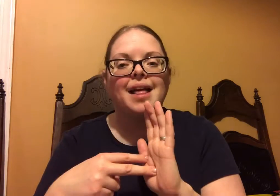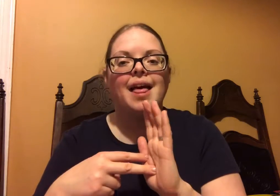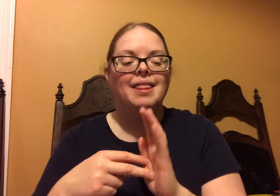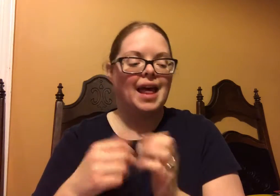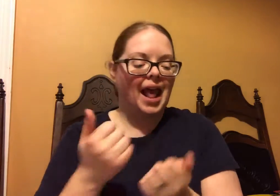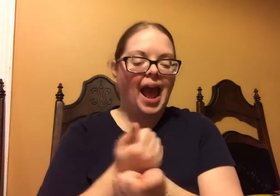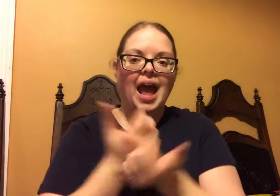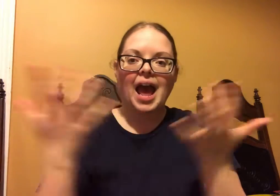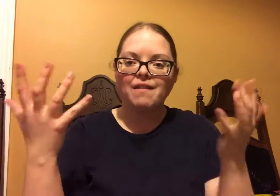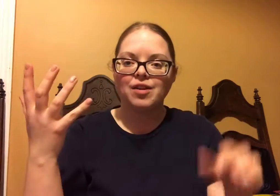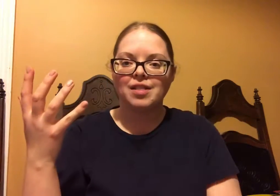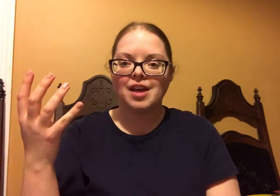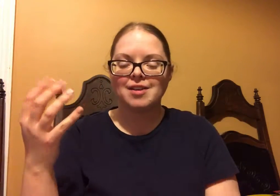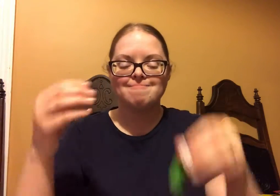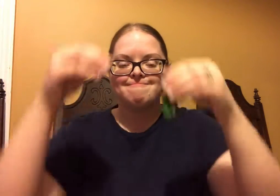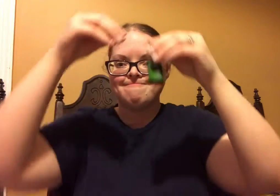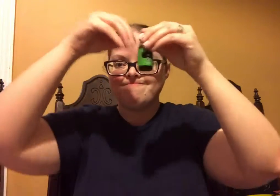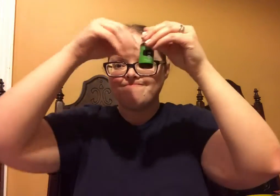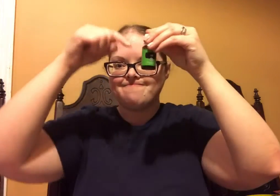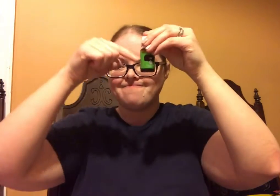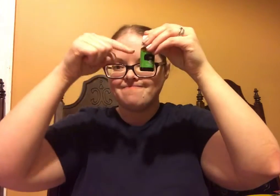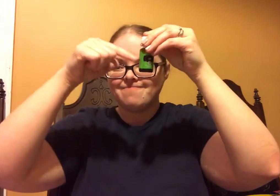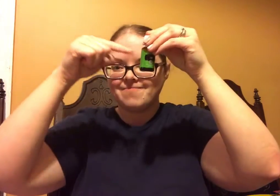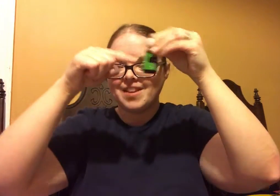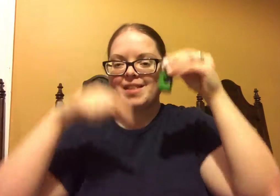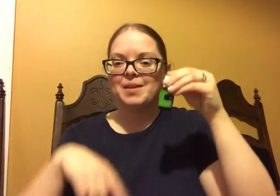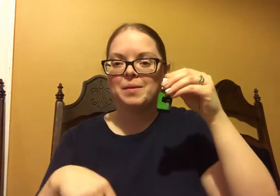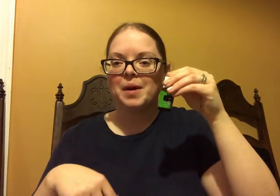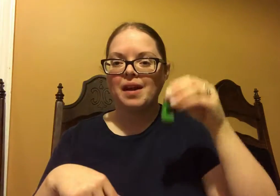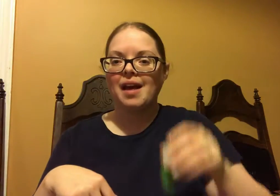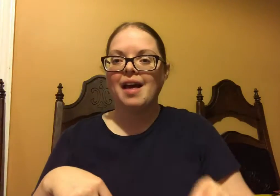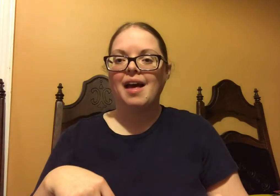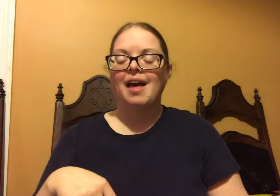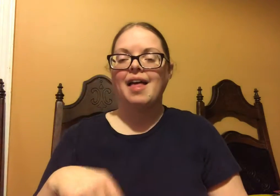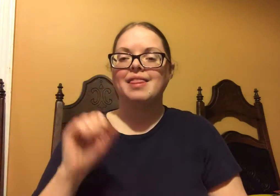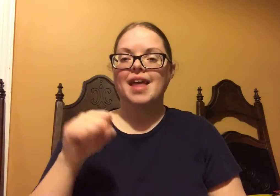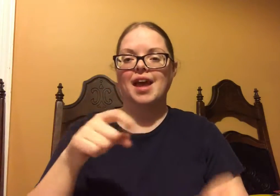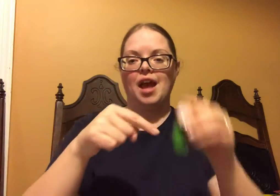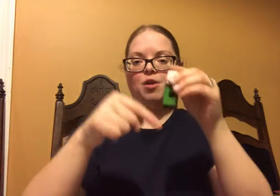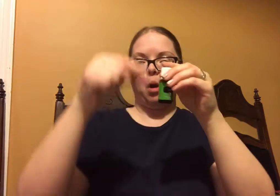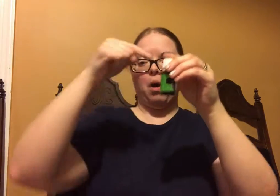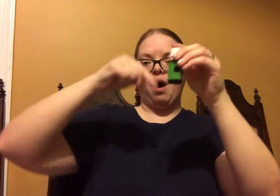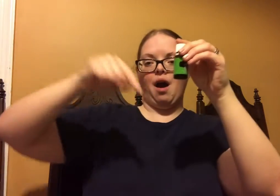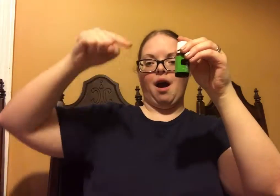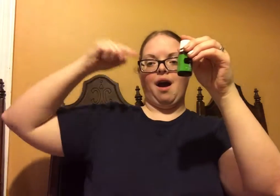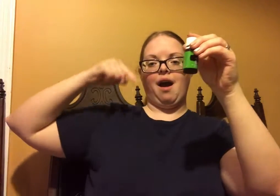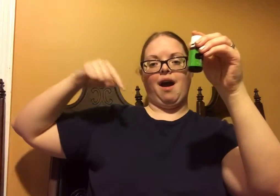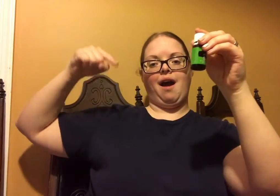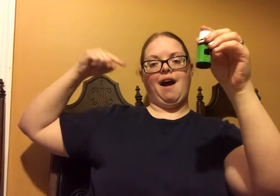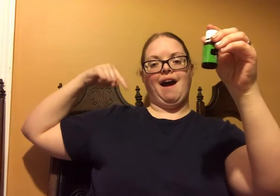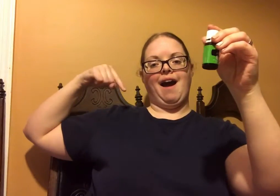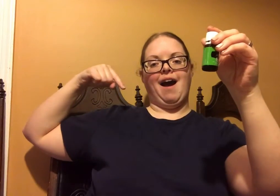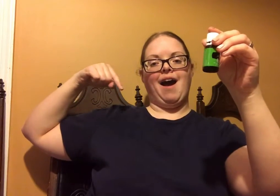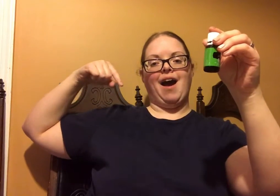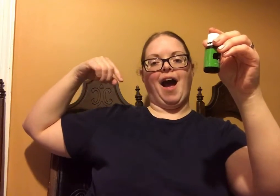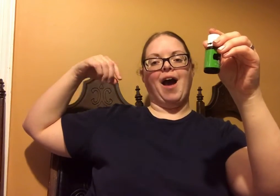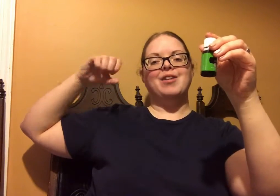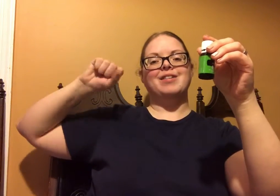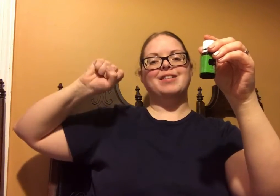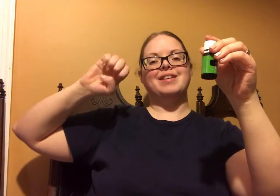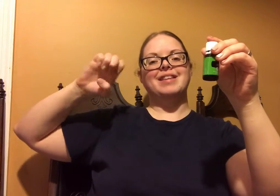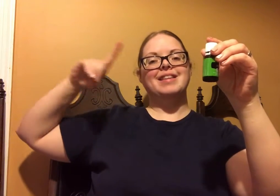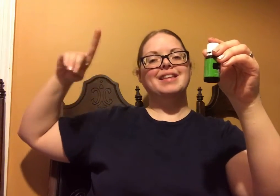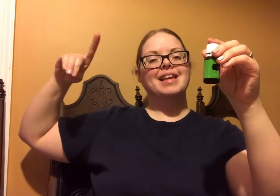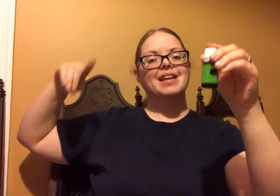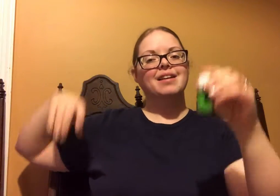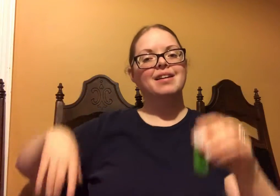Seed to Seal is everything in this little bottle they can trace it back to the seed